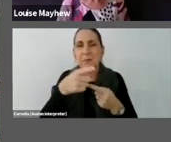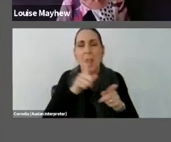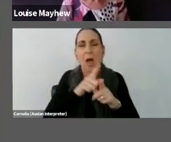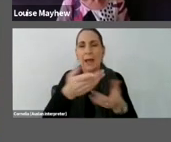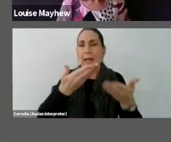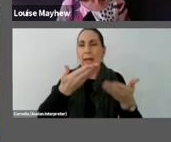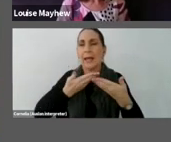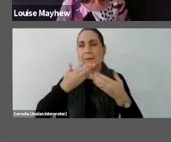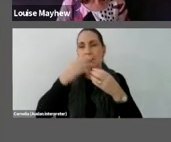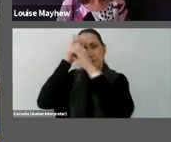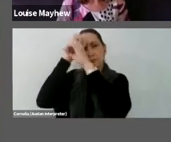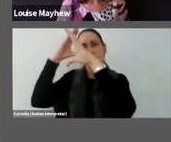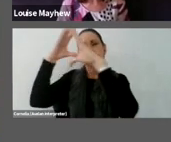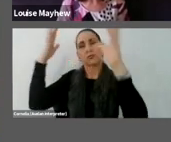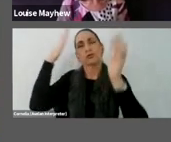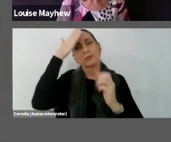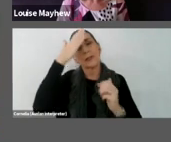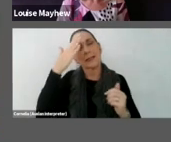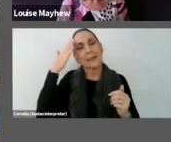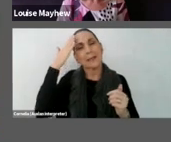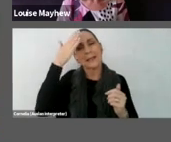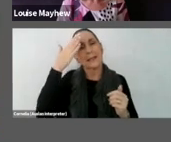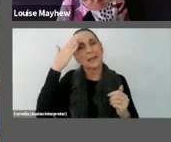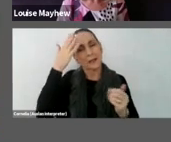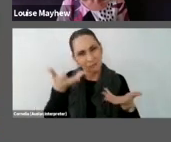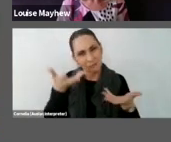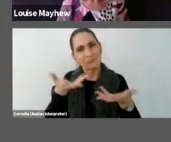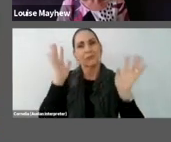allowing us to think differently about the world.